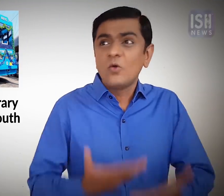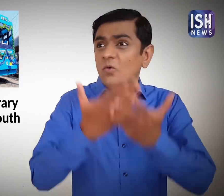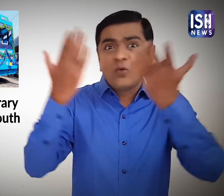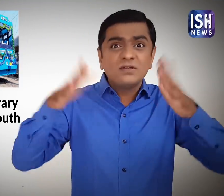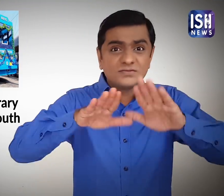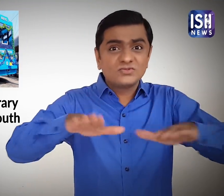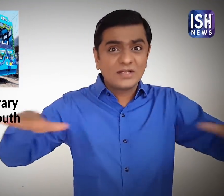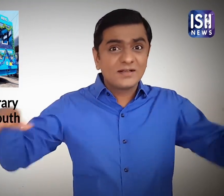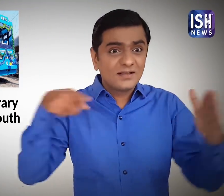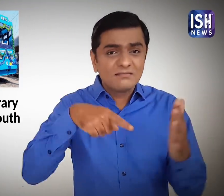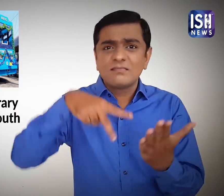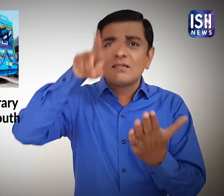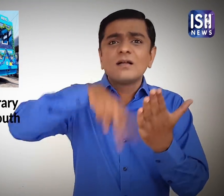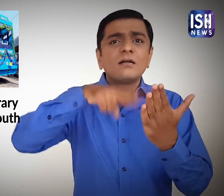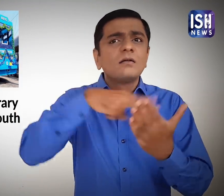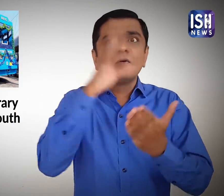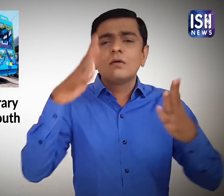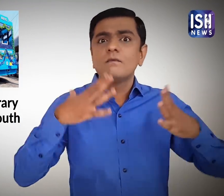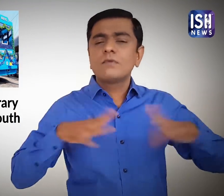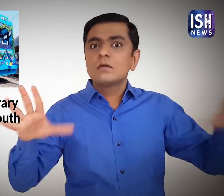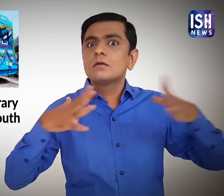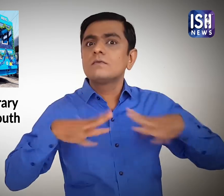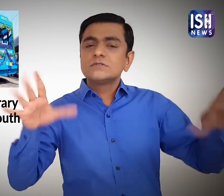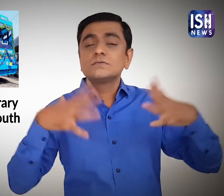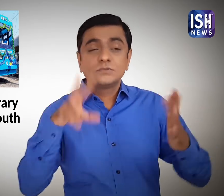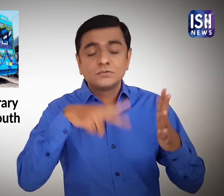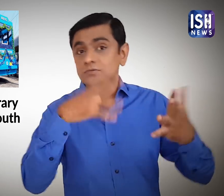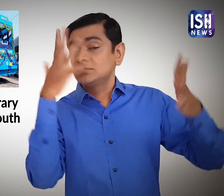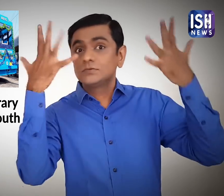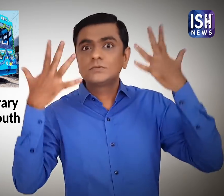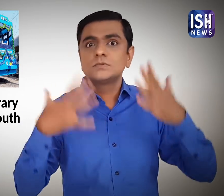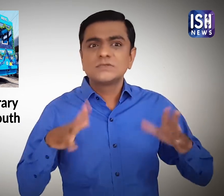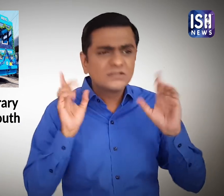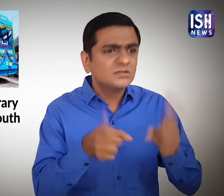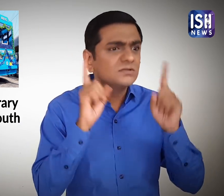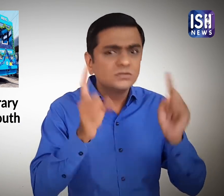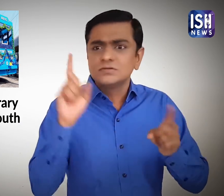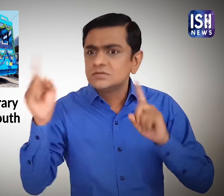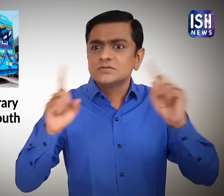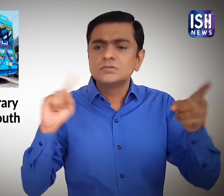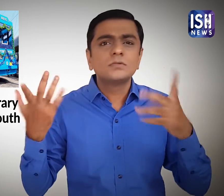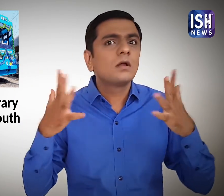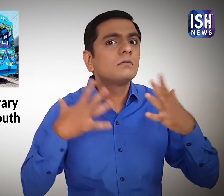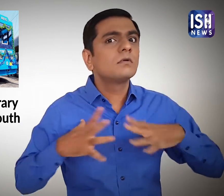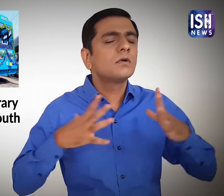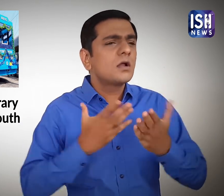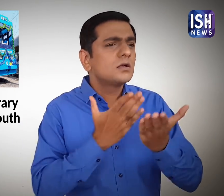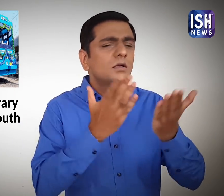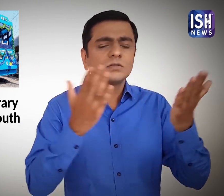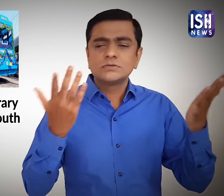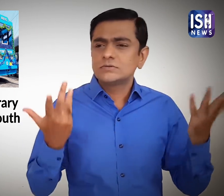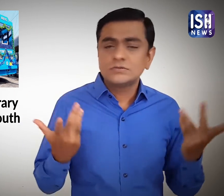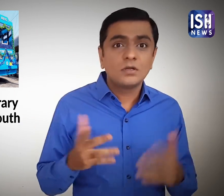Children every where dislike reading books.